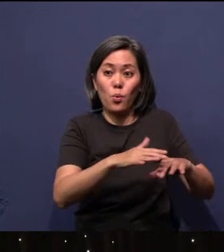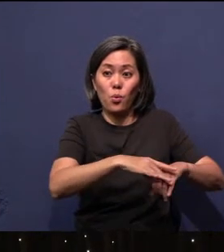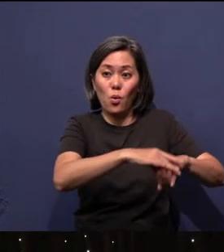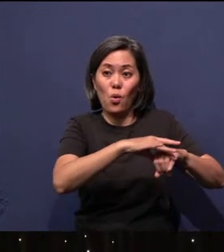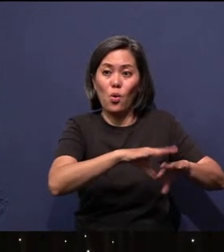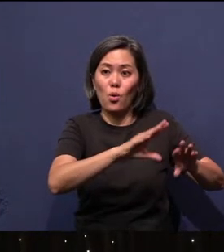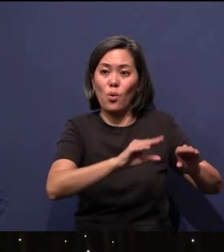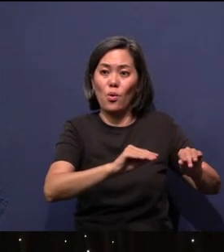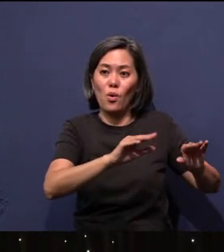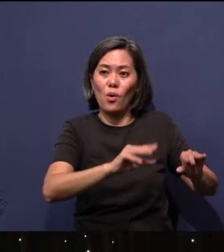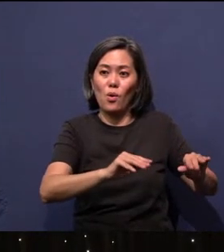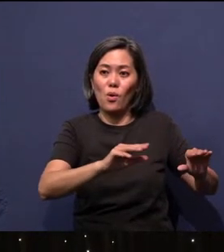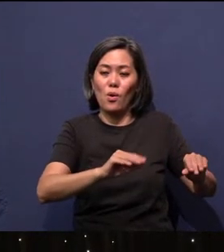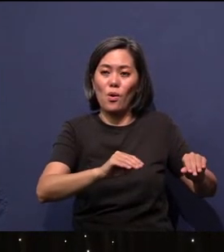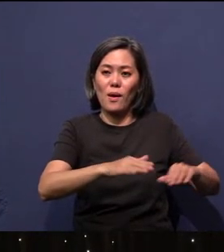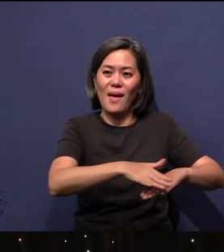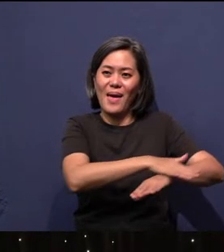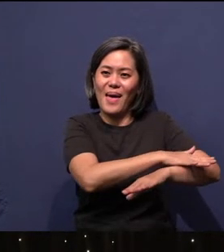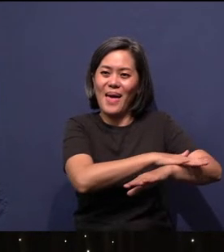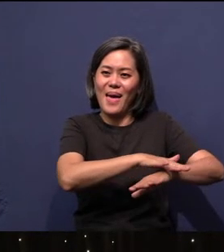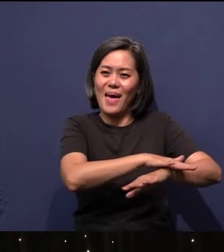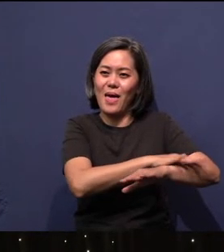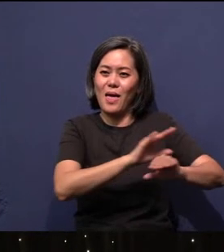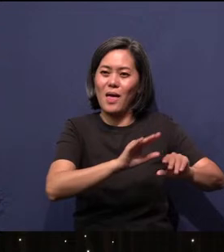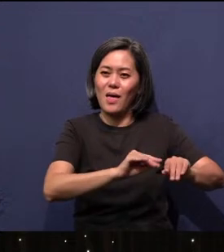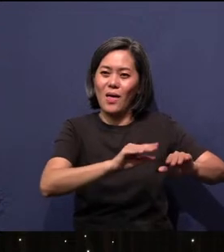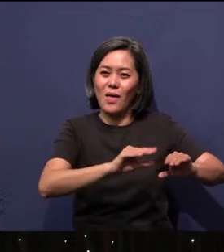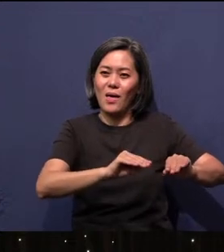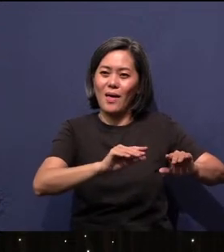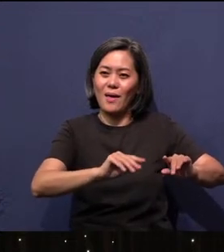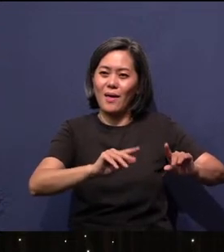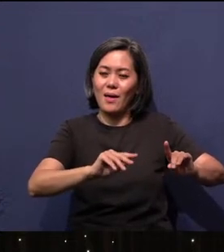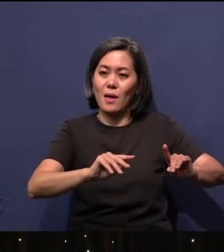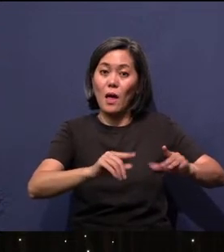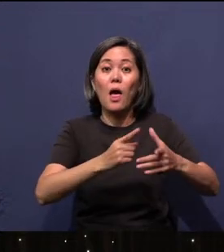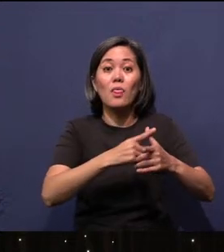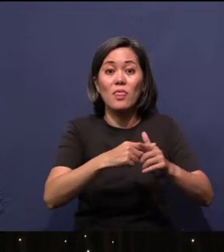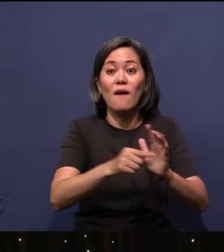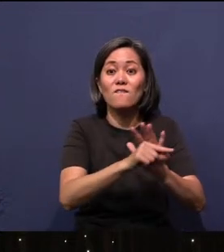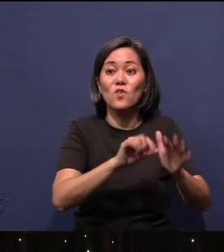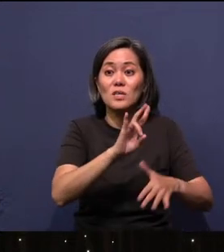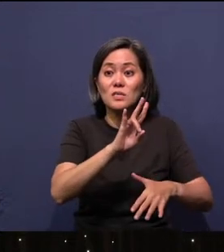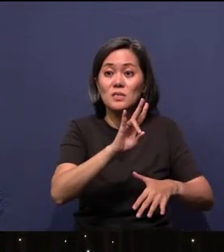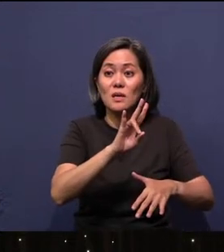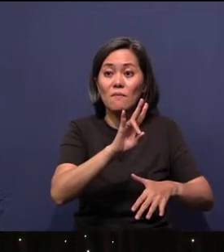"And it watered the surface of the ground." And then, verse 7, "The Lord formed